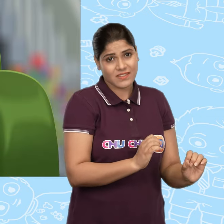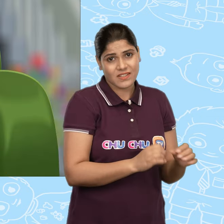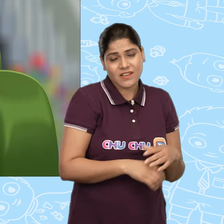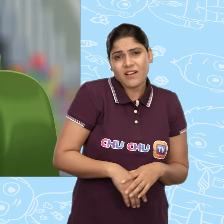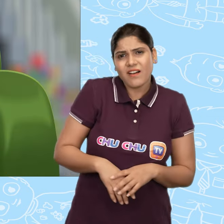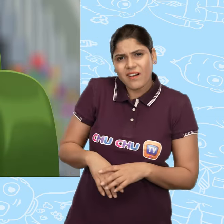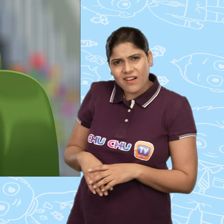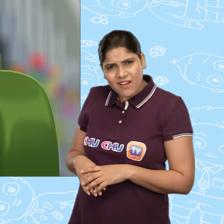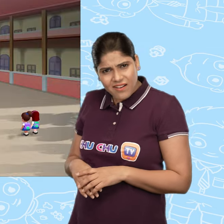Huh?